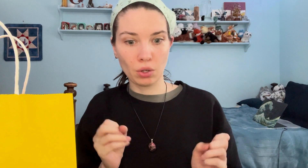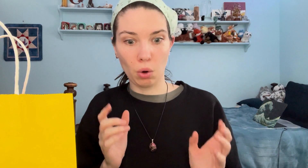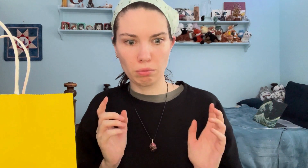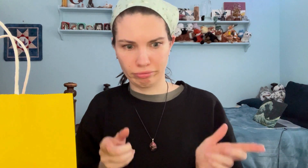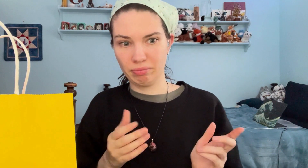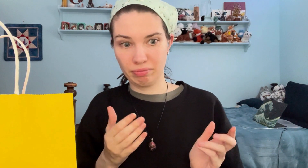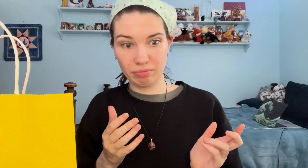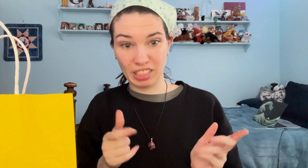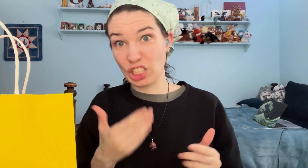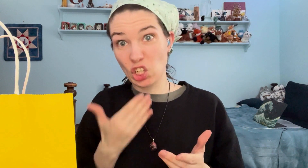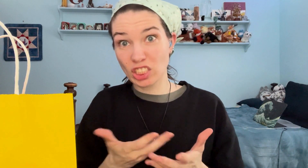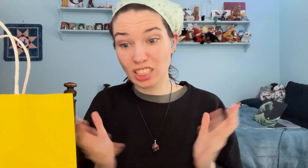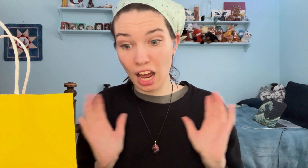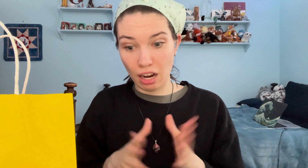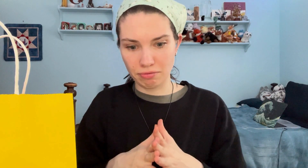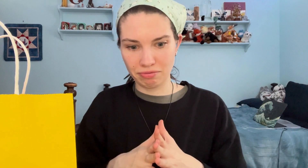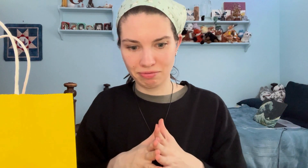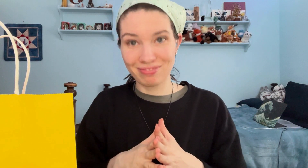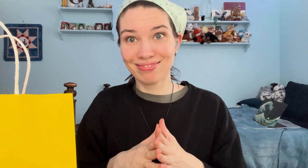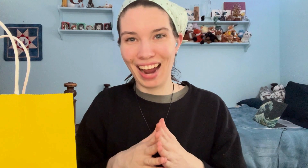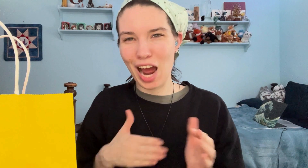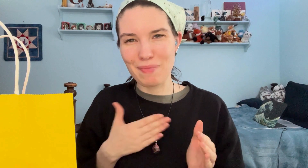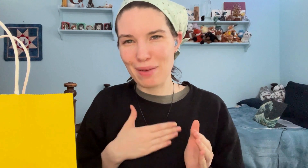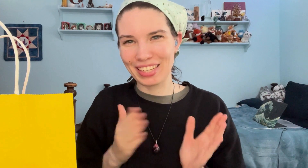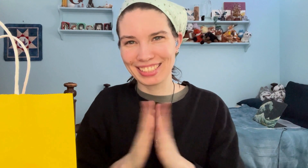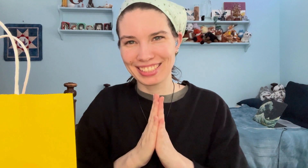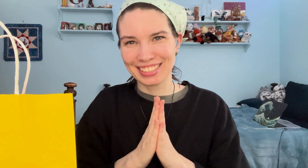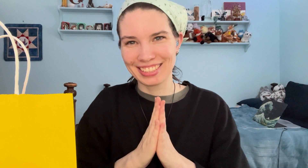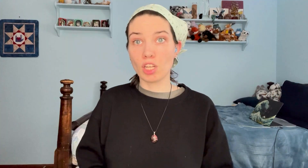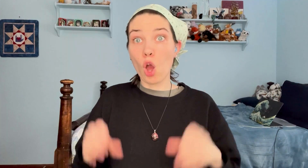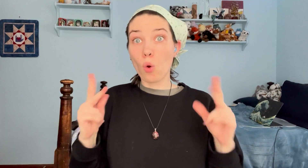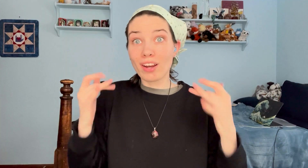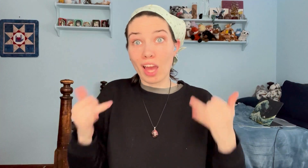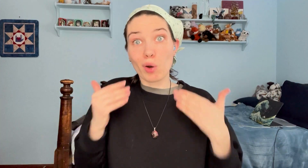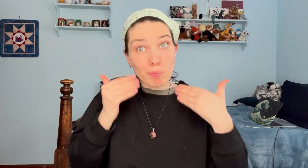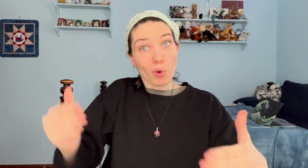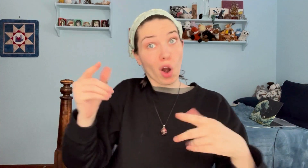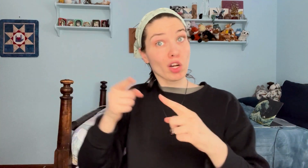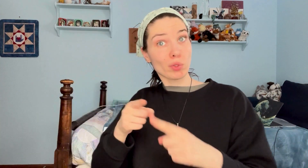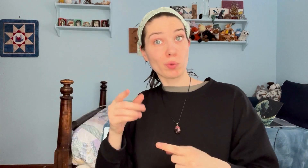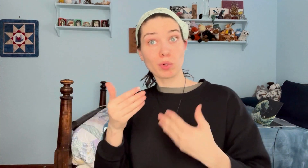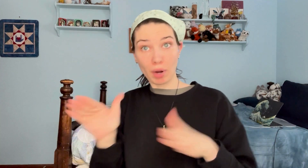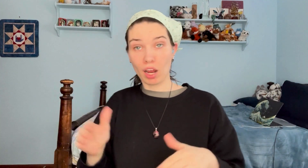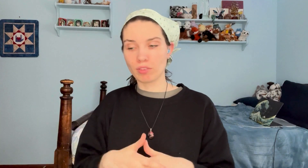So, this is good stuff! I'm happy! Okay, now we're moving on to the boxes!